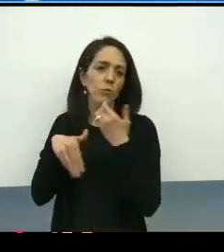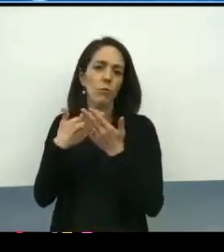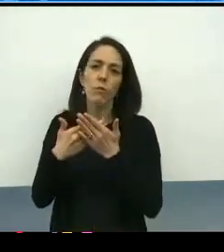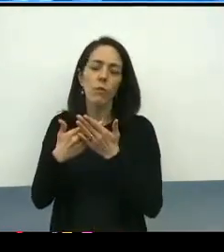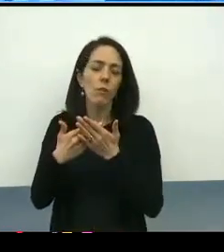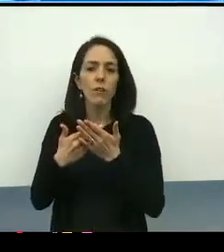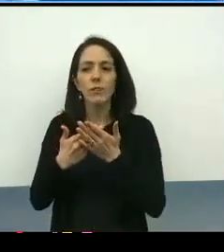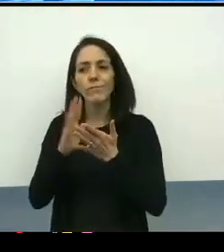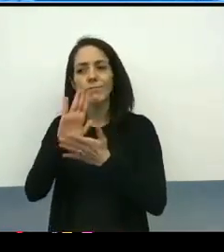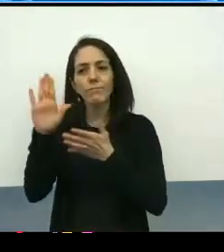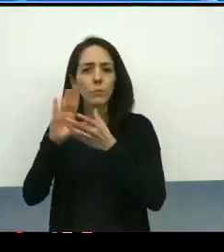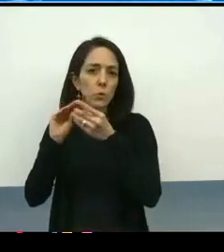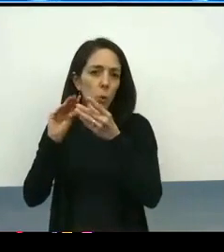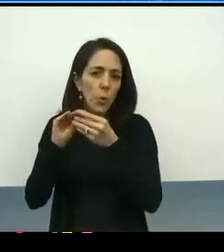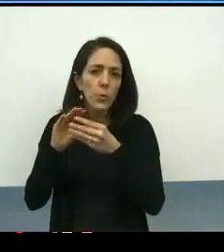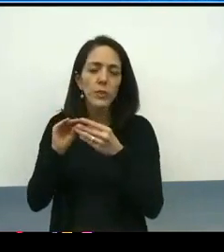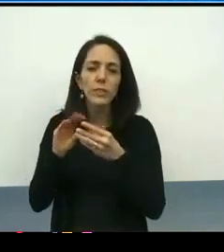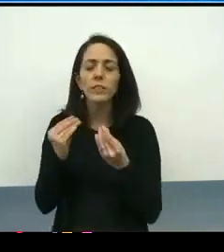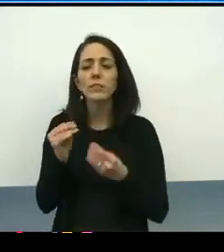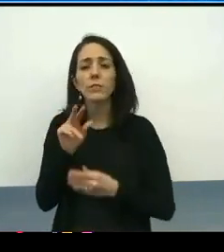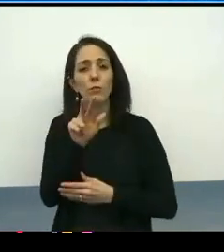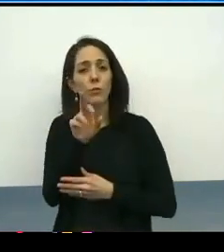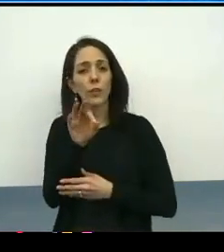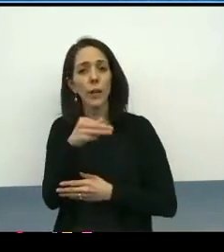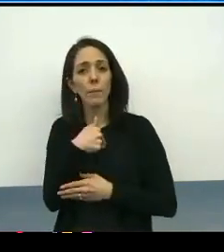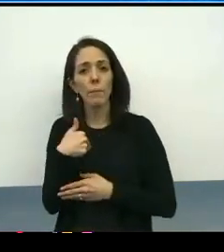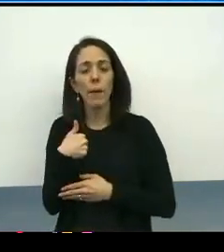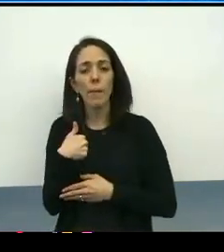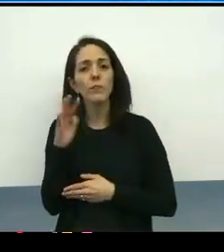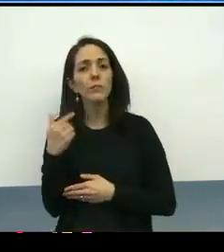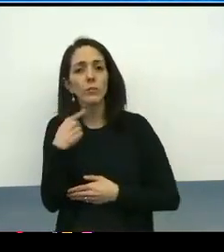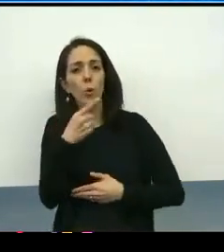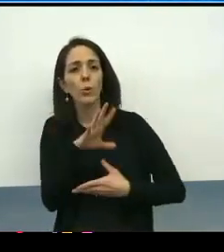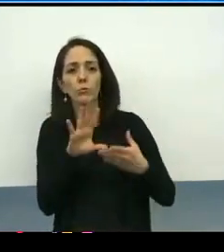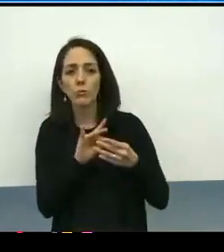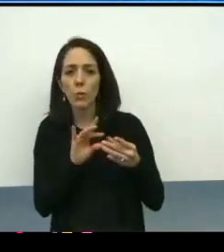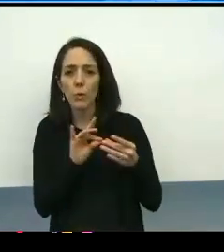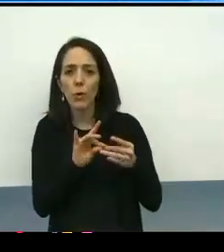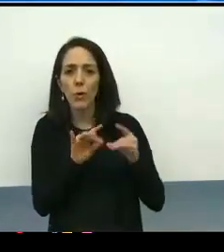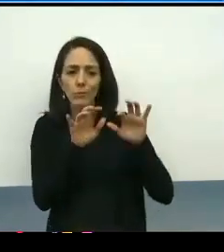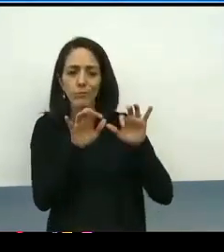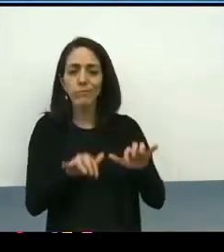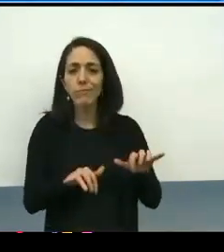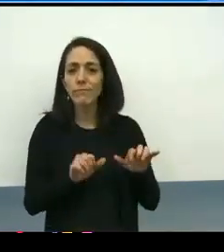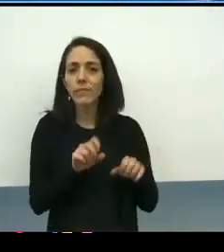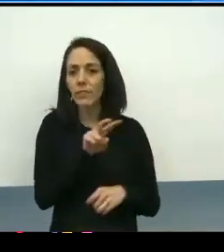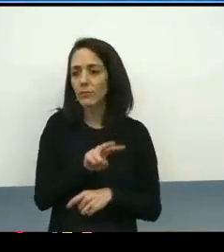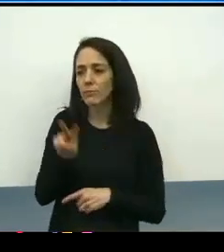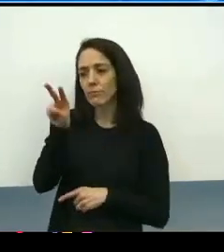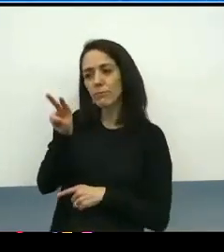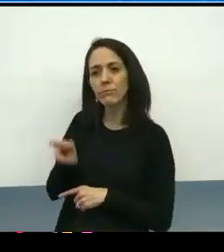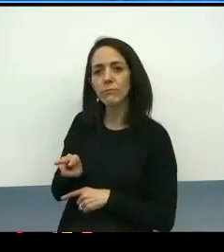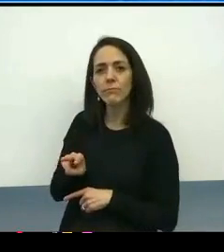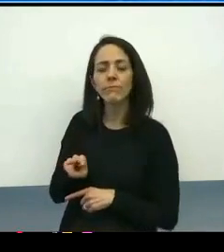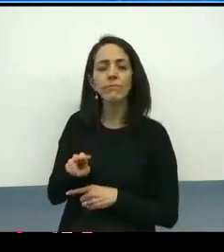and bios of each of the 39 members that are widely diverse and represent various employee resource groups,